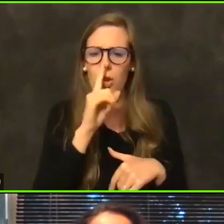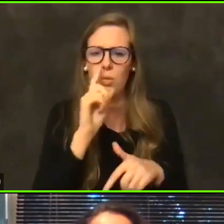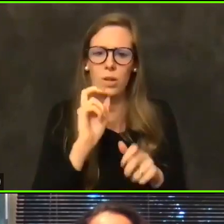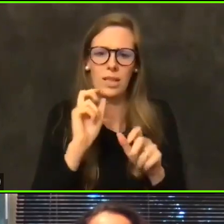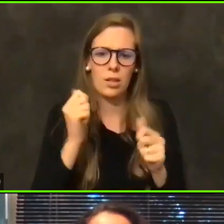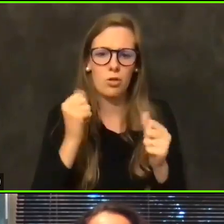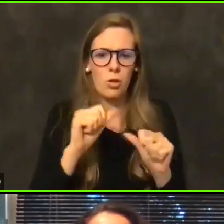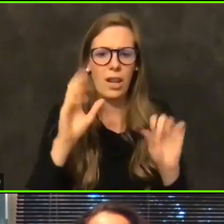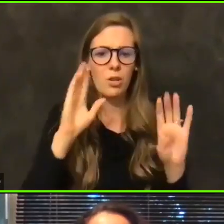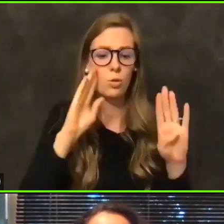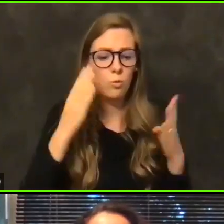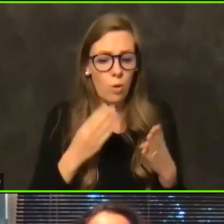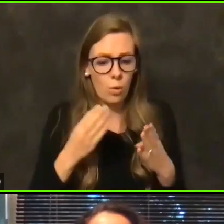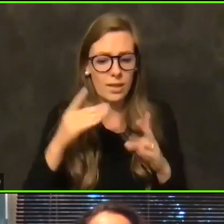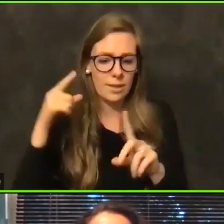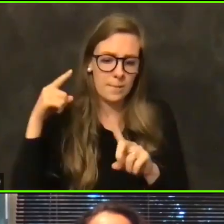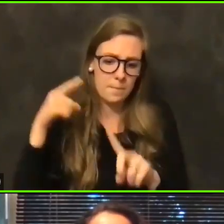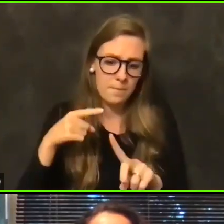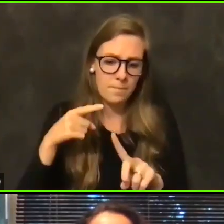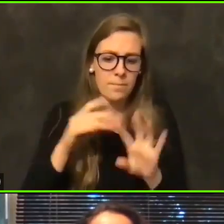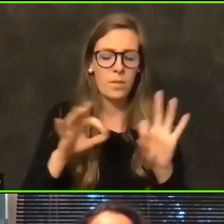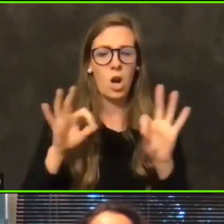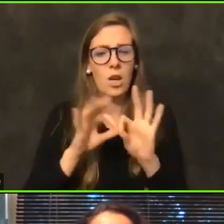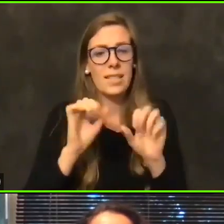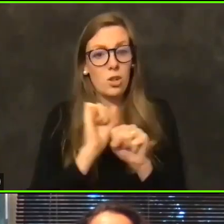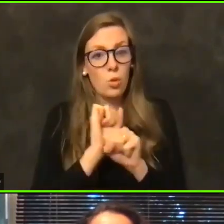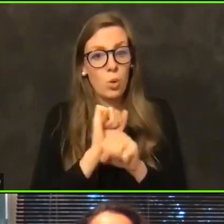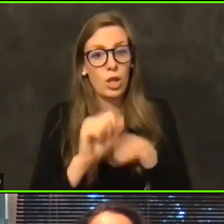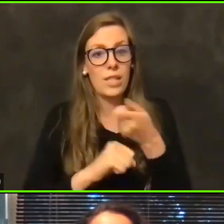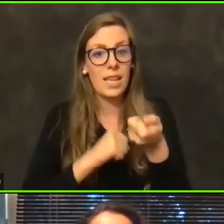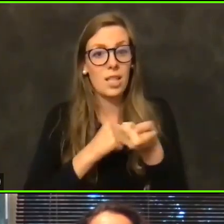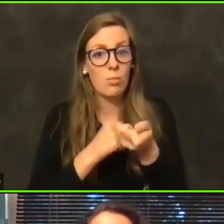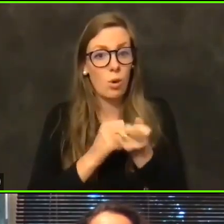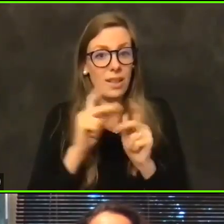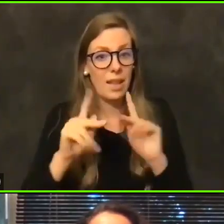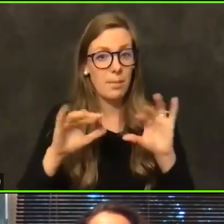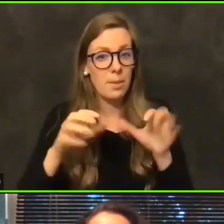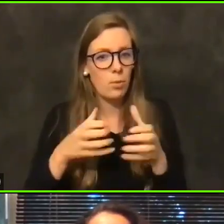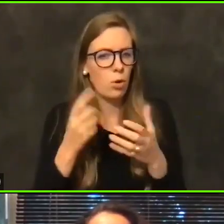targeting our essential workers and supporting that population. So just kind of wondering about those two things.